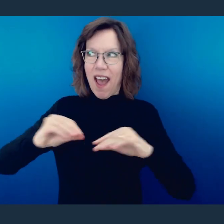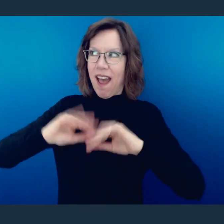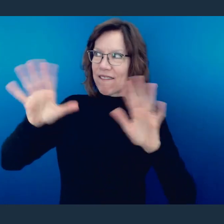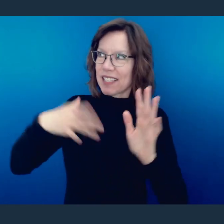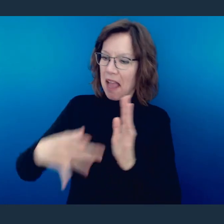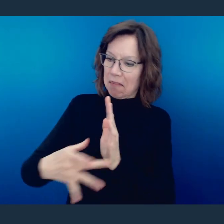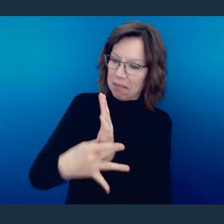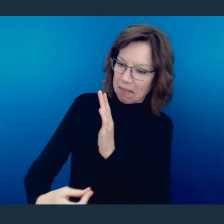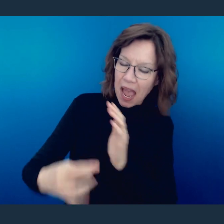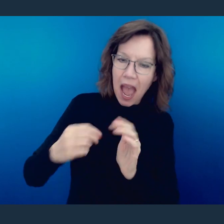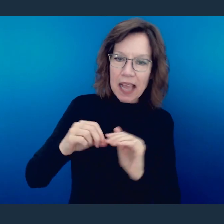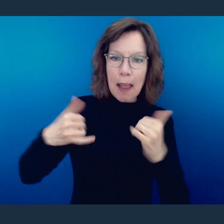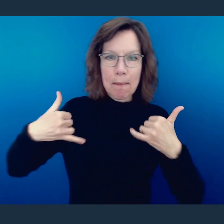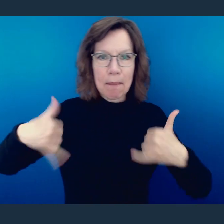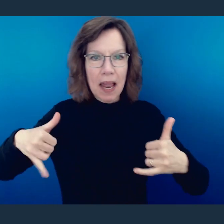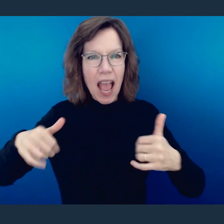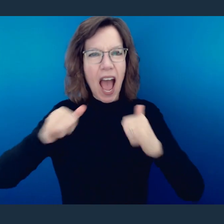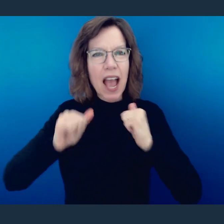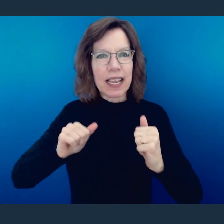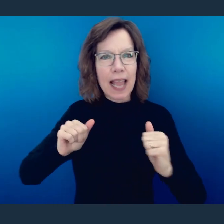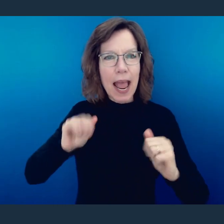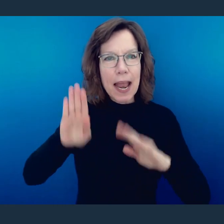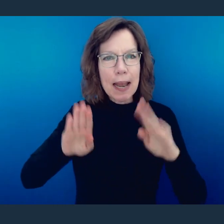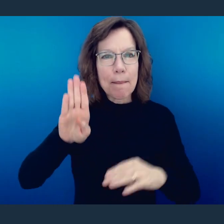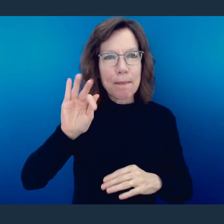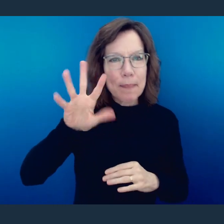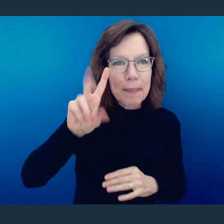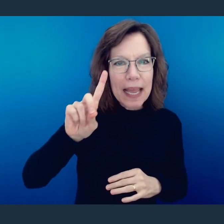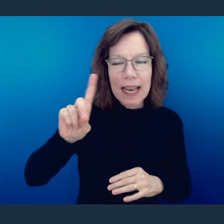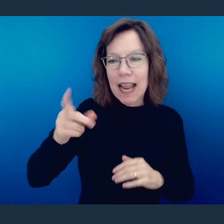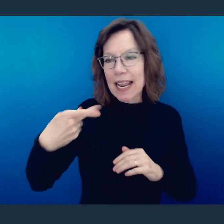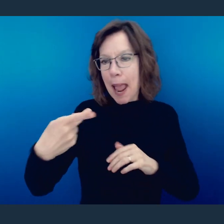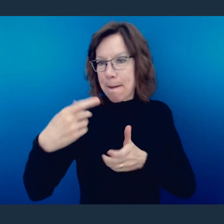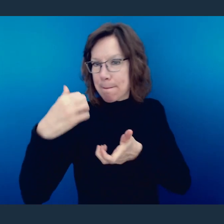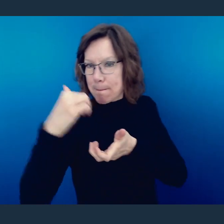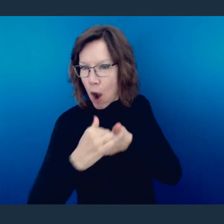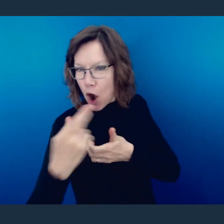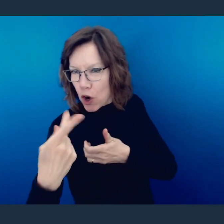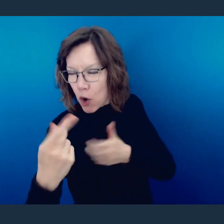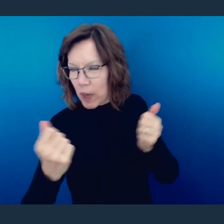not only play your hand but to bid your hand and to play with a partner in a way that allowed